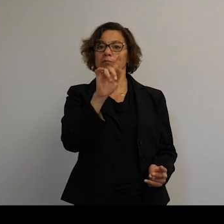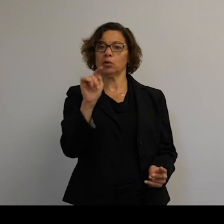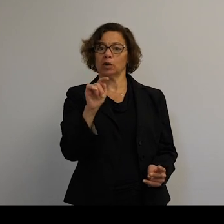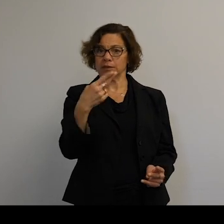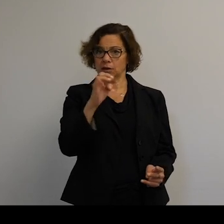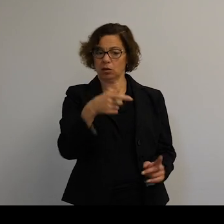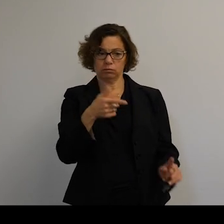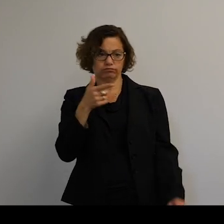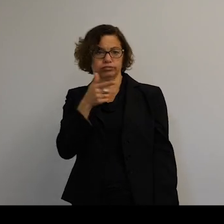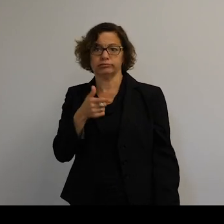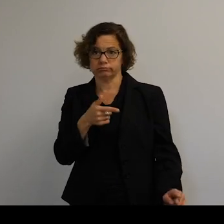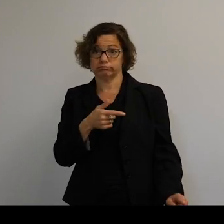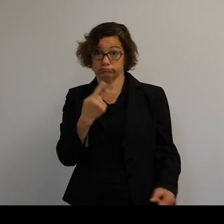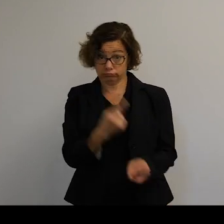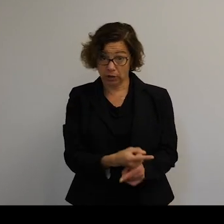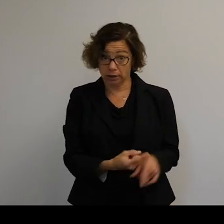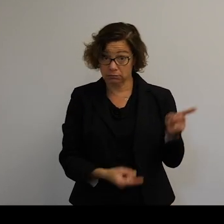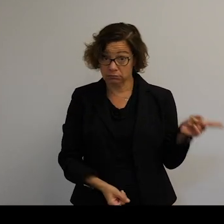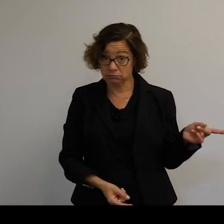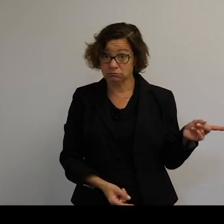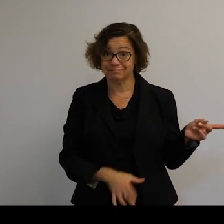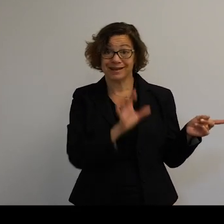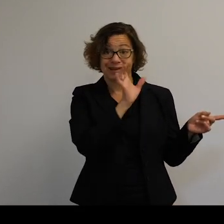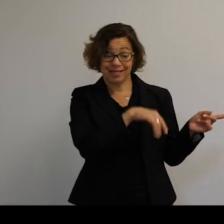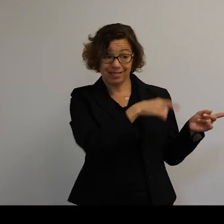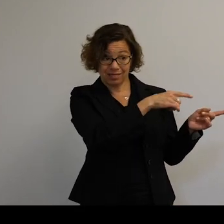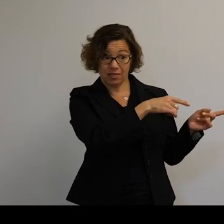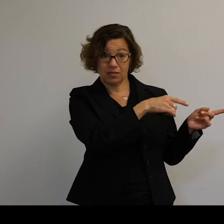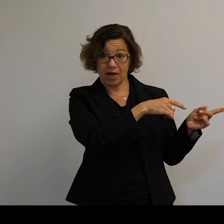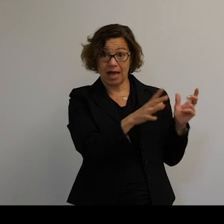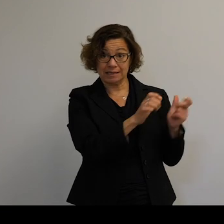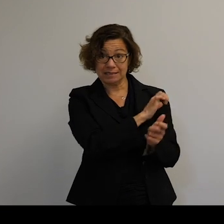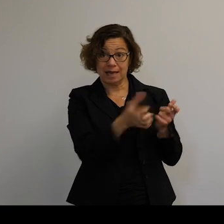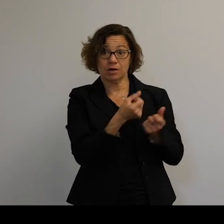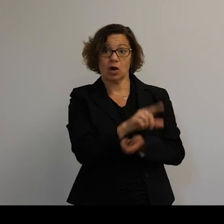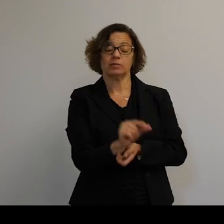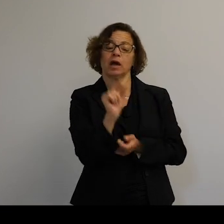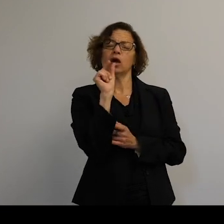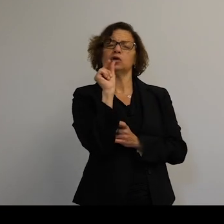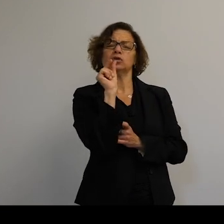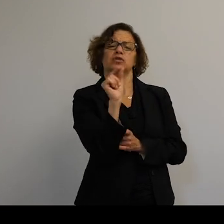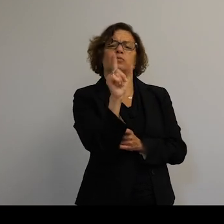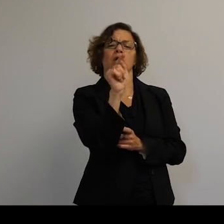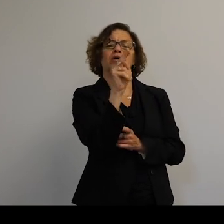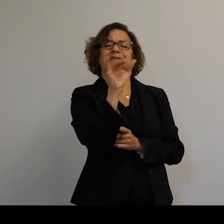It's like someone shot it. That sort of damage is caused by a very small piece